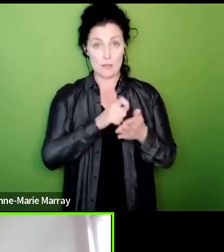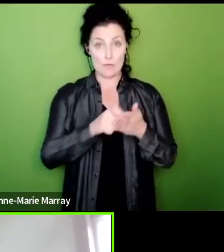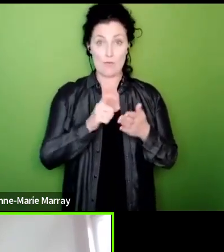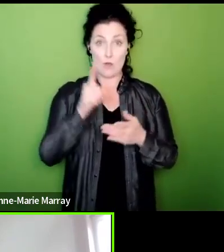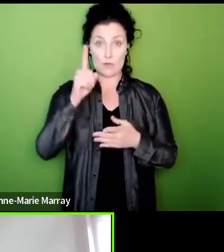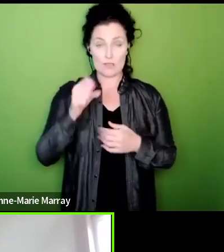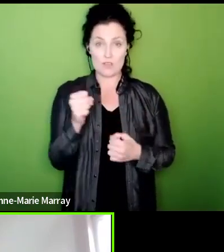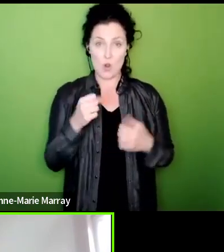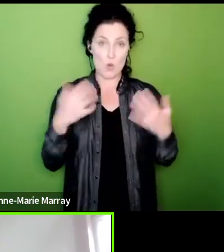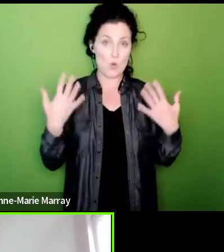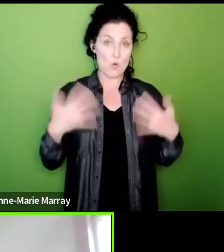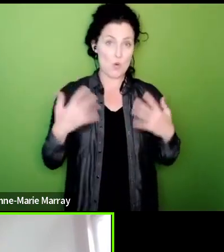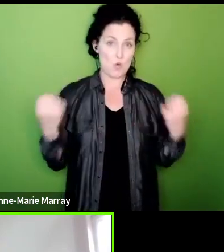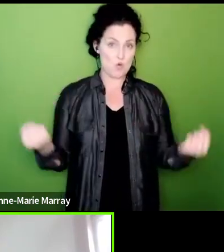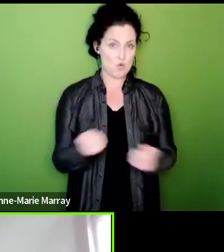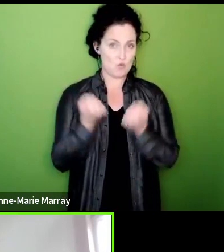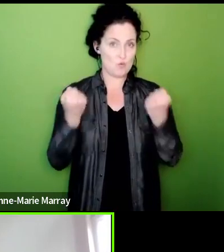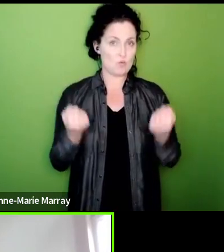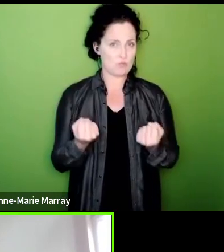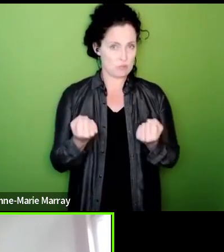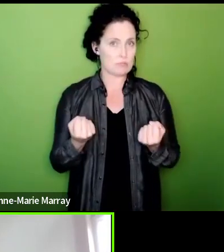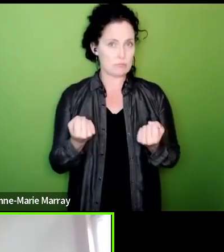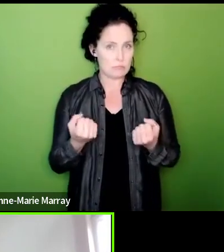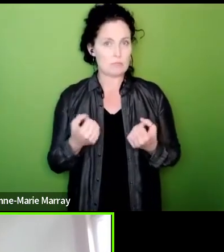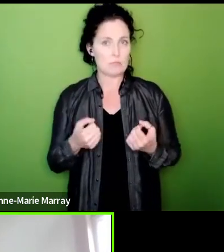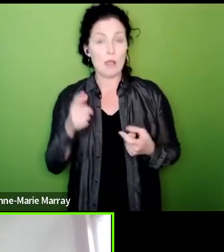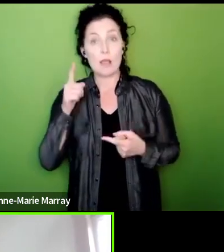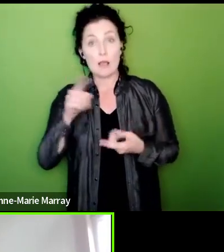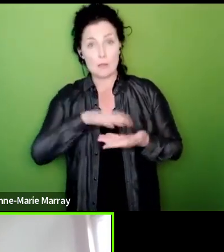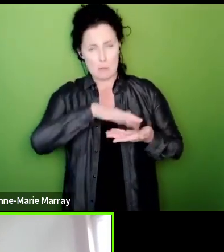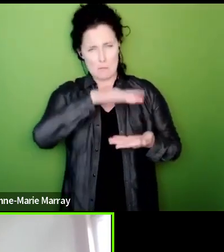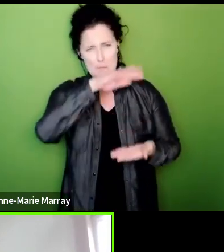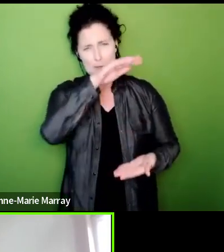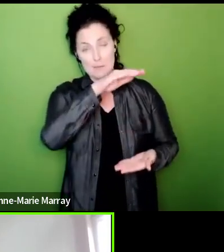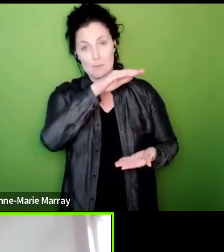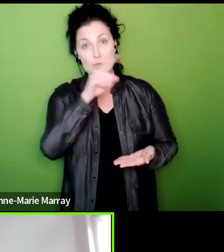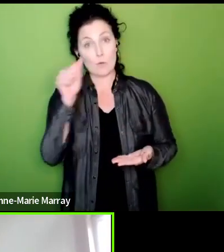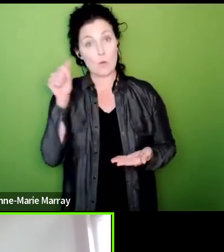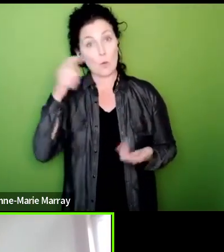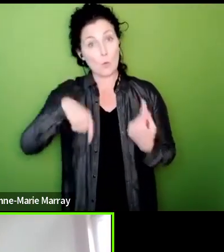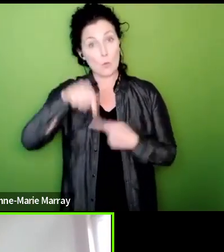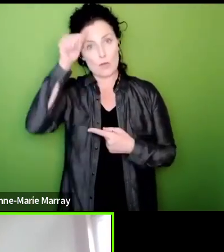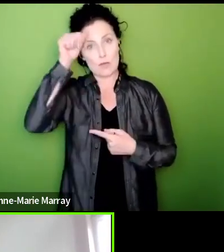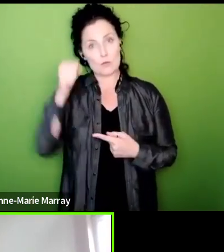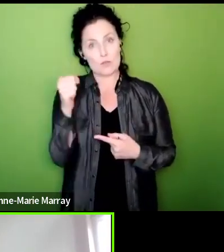are particularly strong we know that the Scottish government will make certain announcements so it